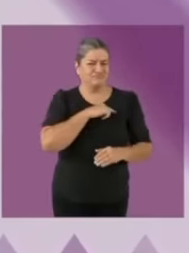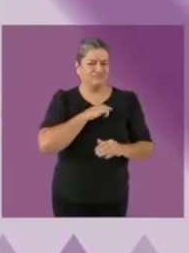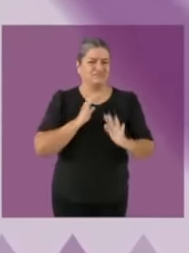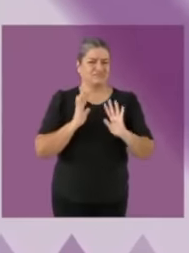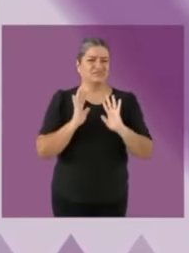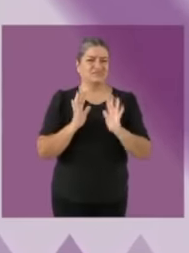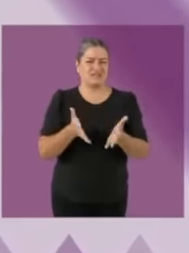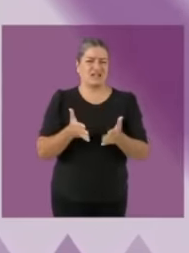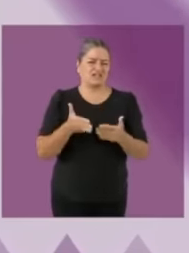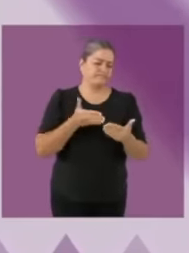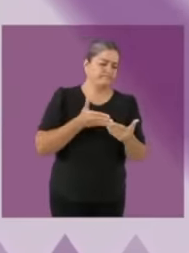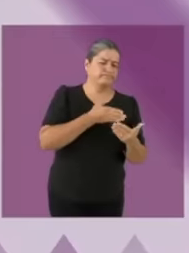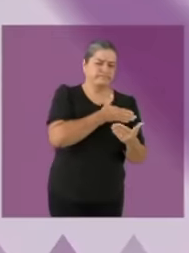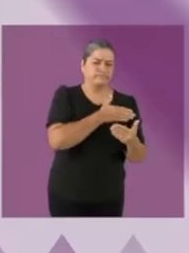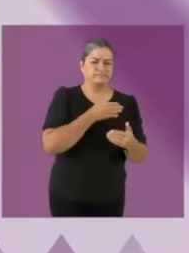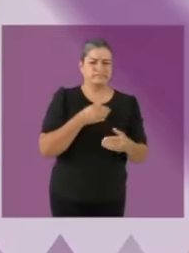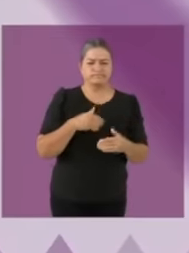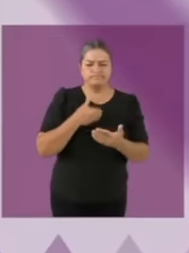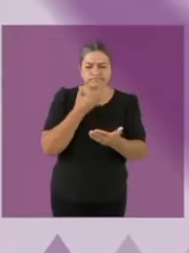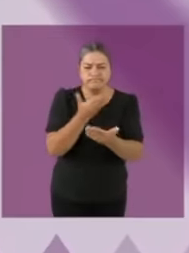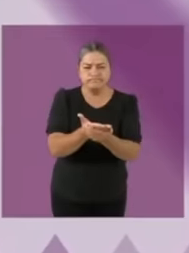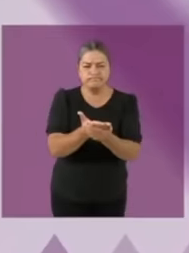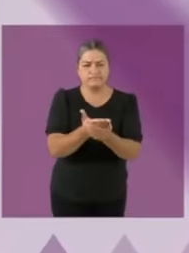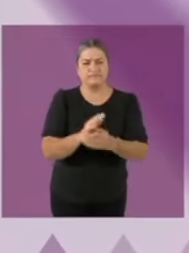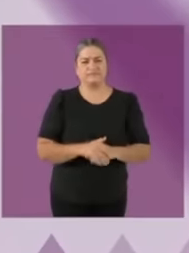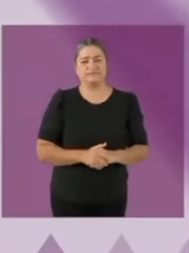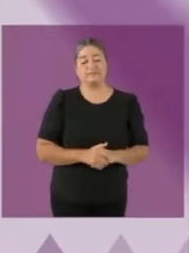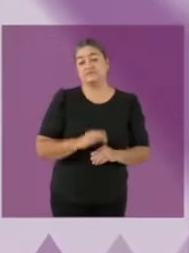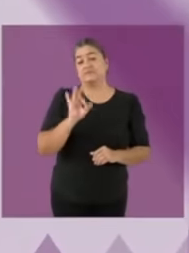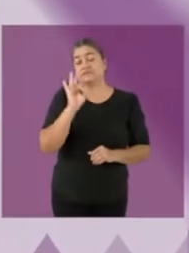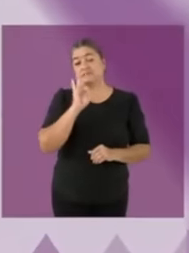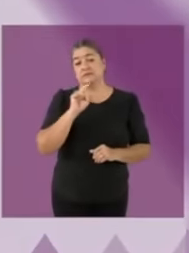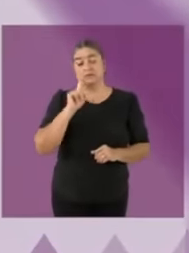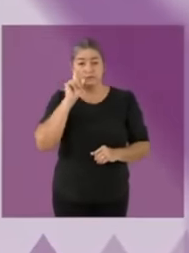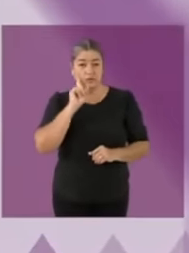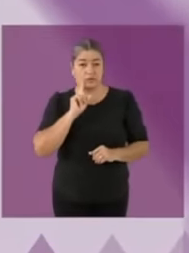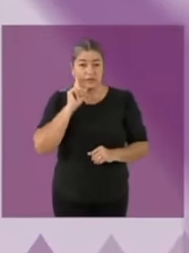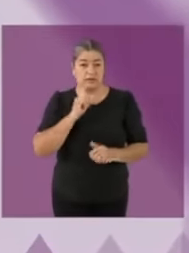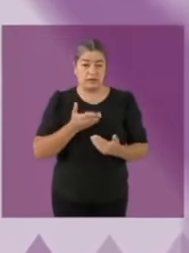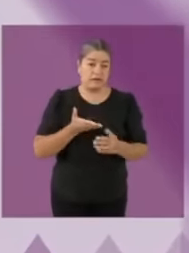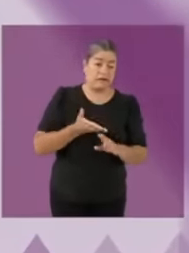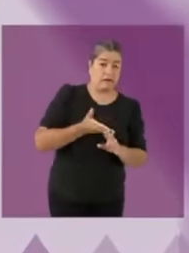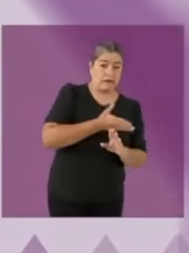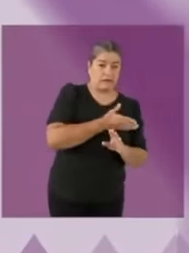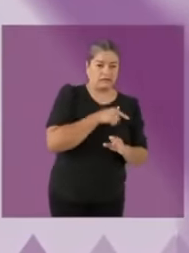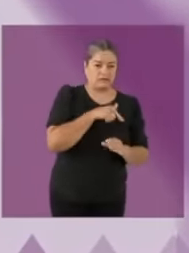they did in the home and that they can have monthly support, we are also proposing as a program